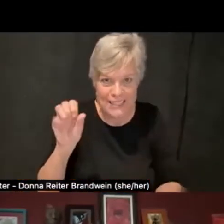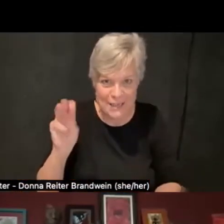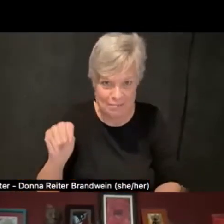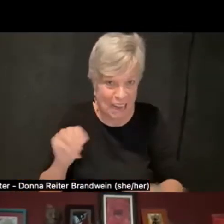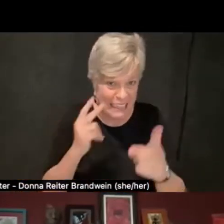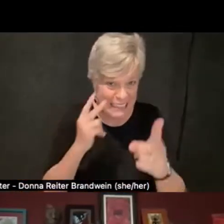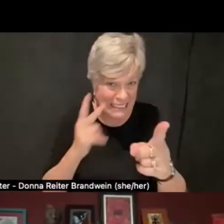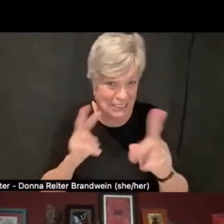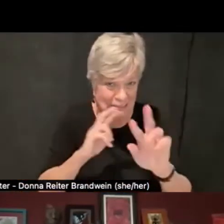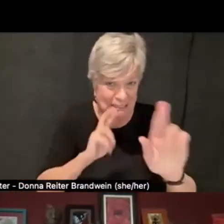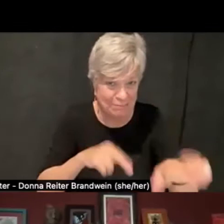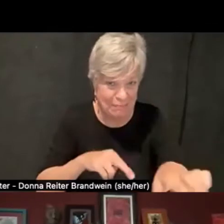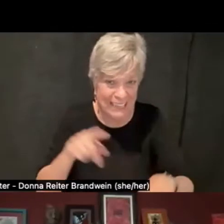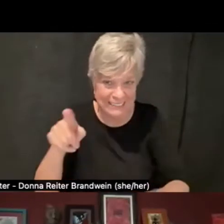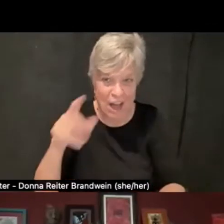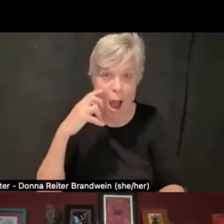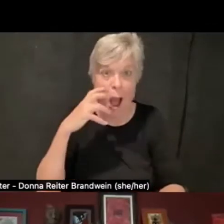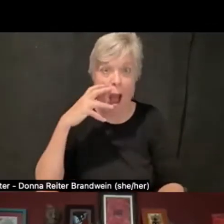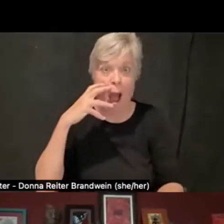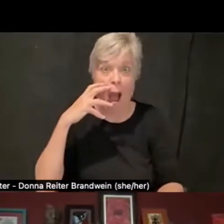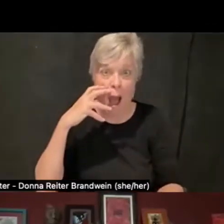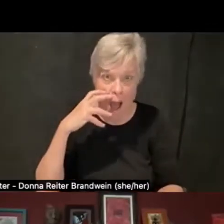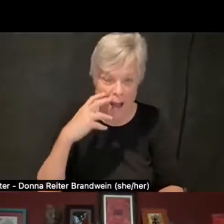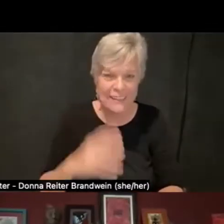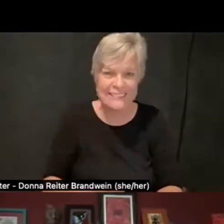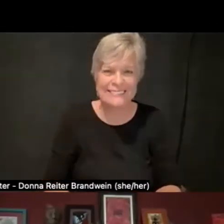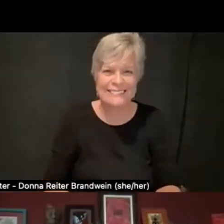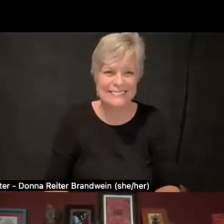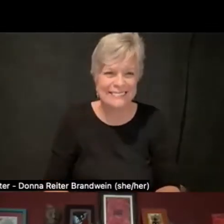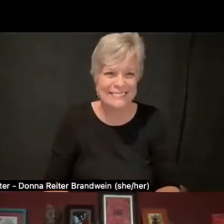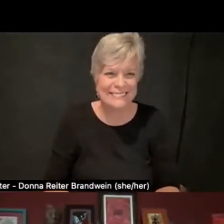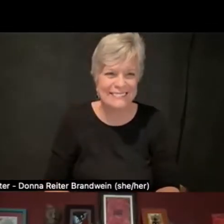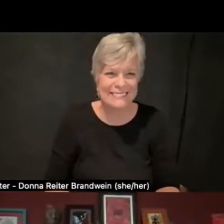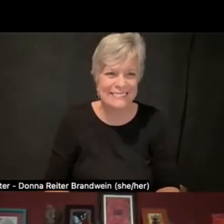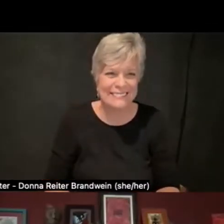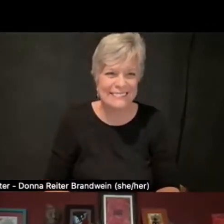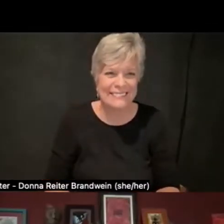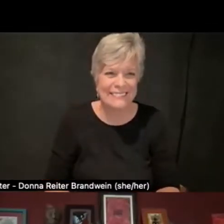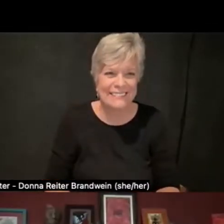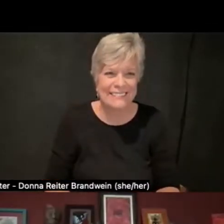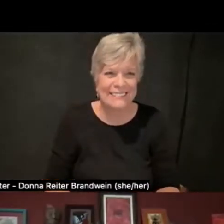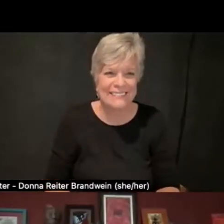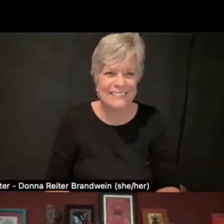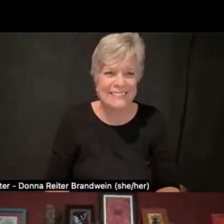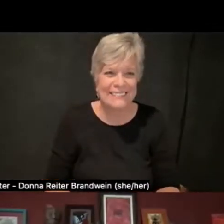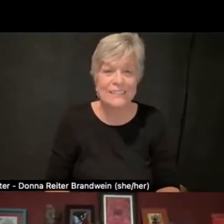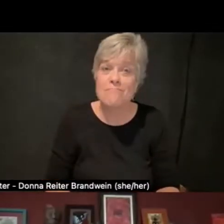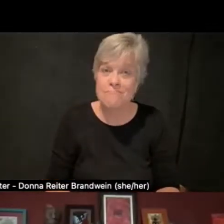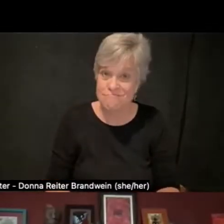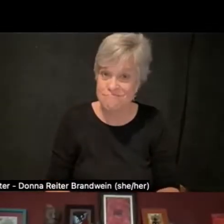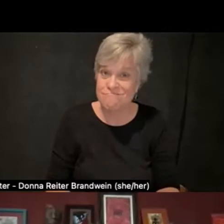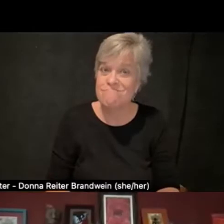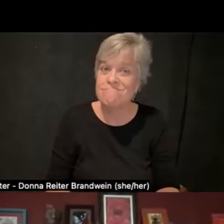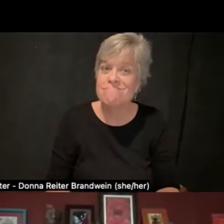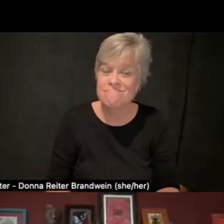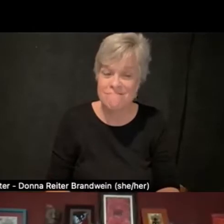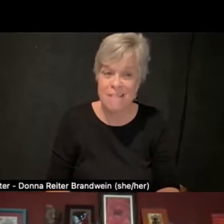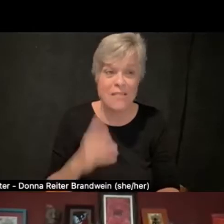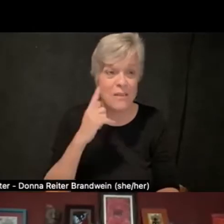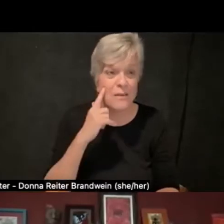and I'm aware of a visuality there for my own accessibility here. But I think that there are lots of facial expressions